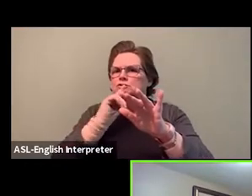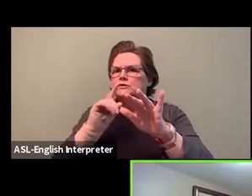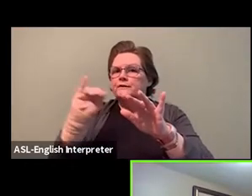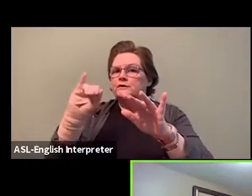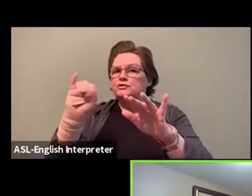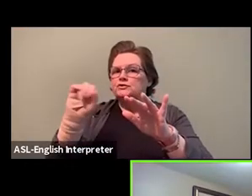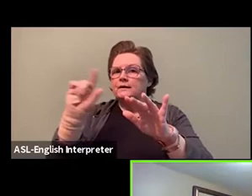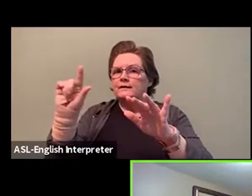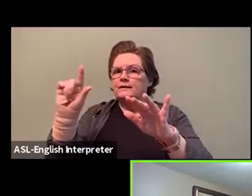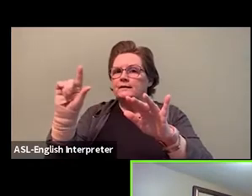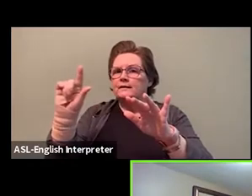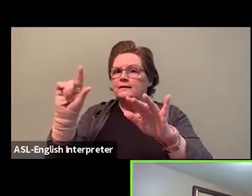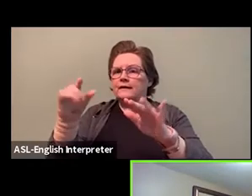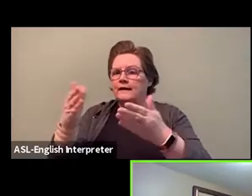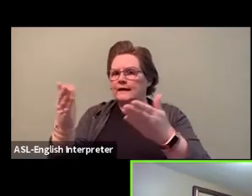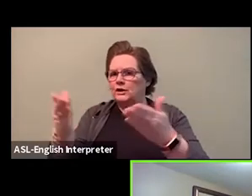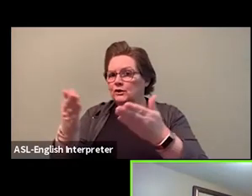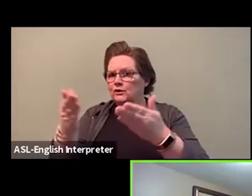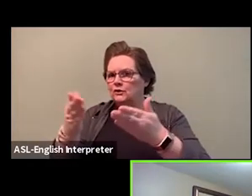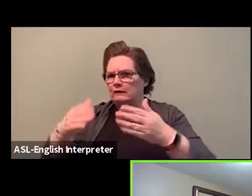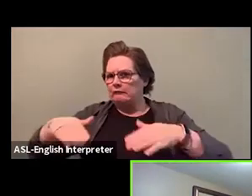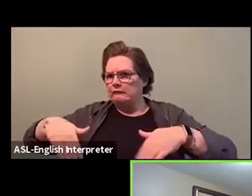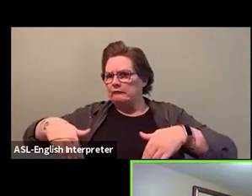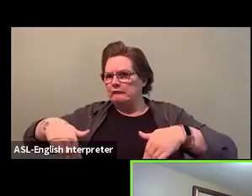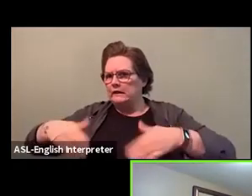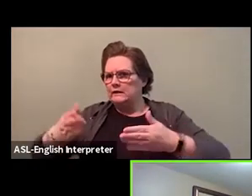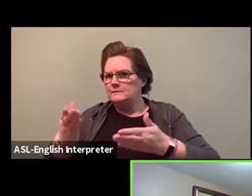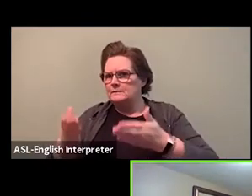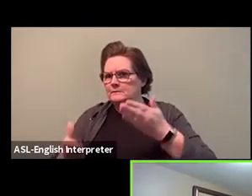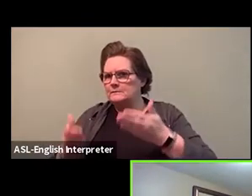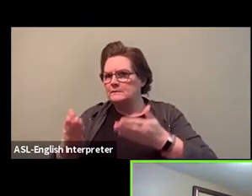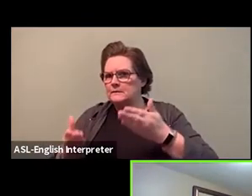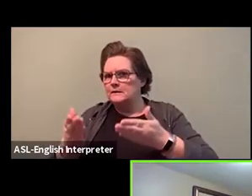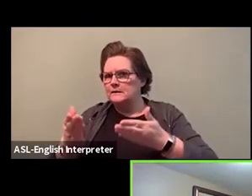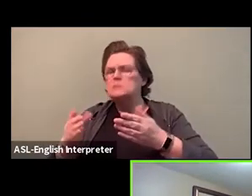but what we will do, we will go to some Q&A